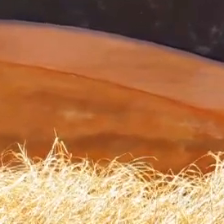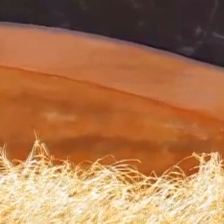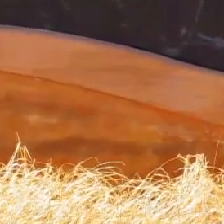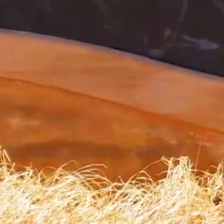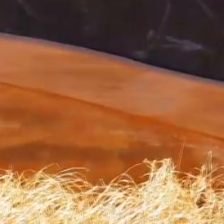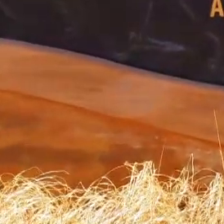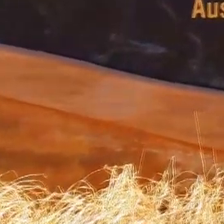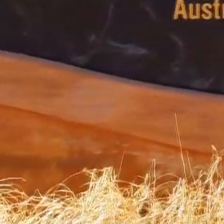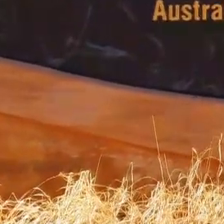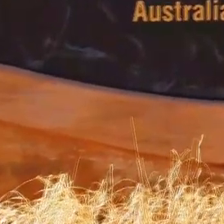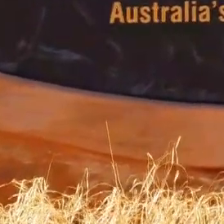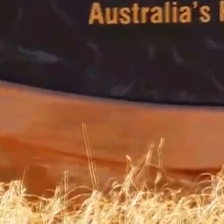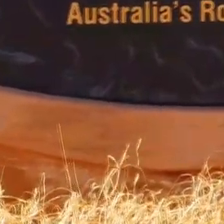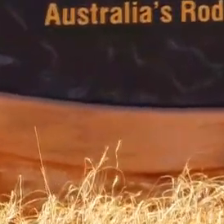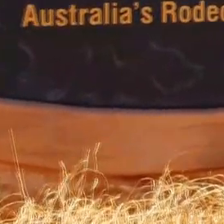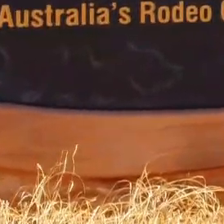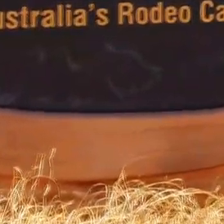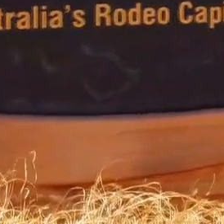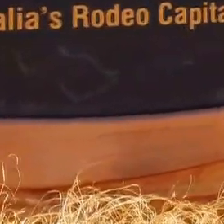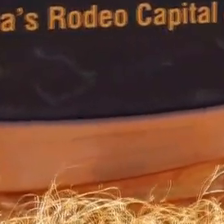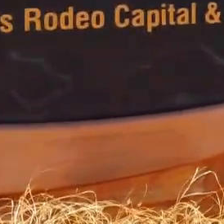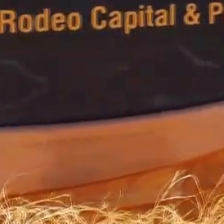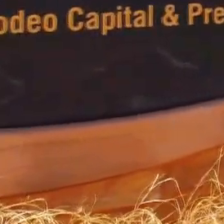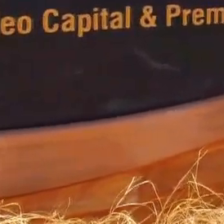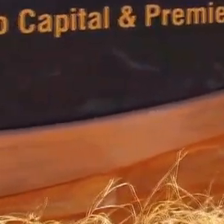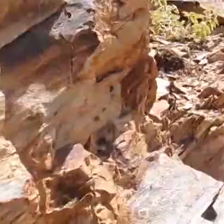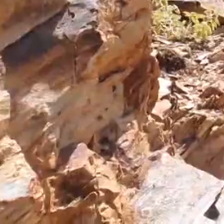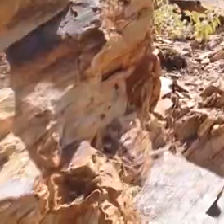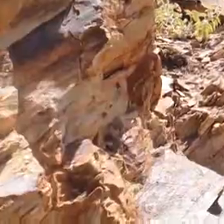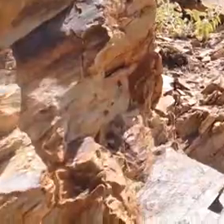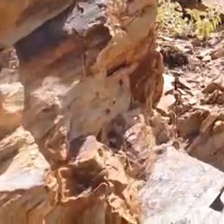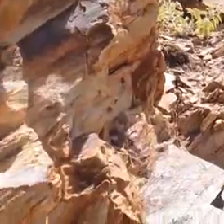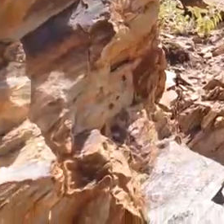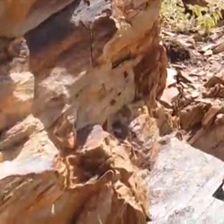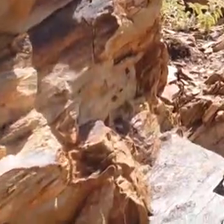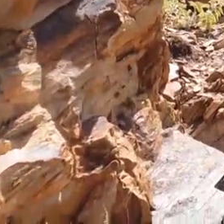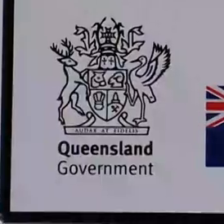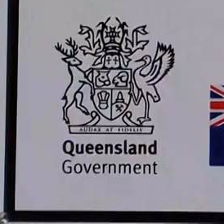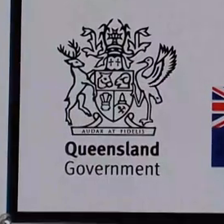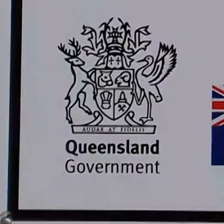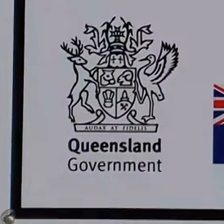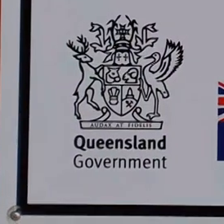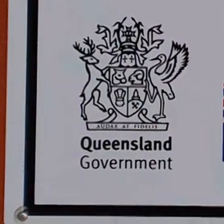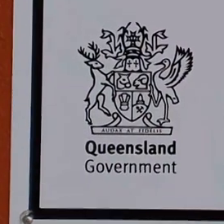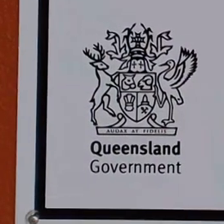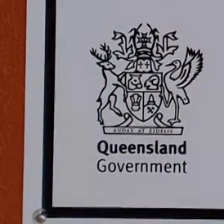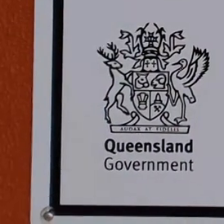Despite attending school in a rural and remote area, we thrive here, and receive great opportunities, and a fantastic education.